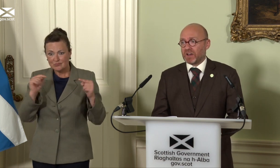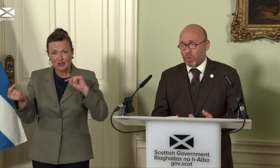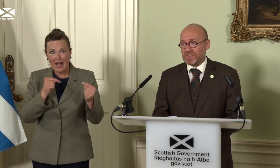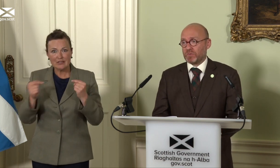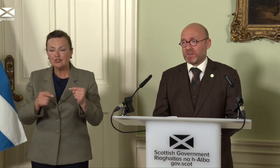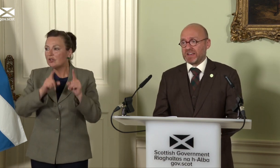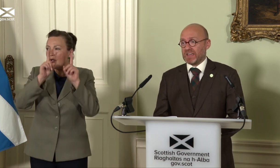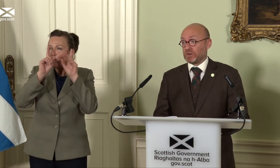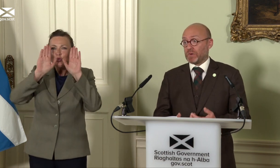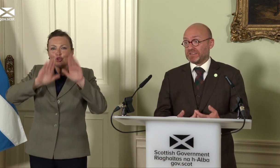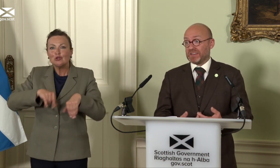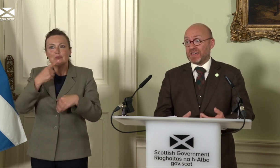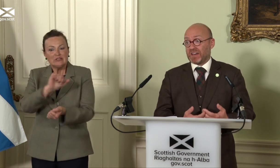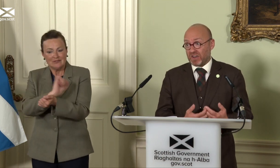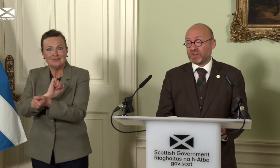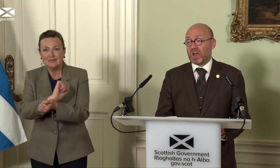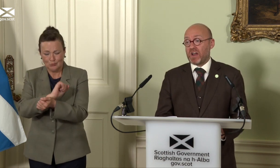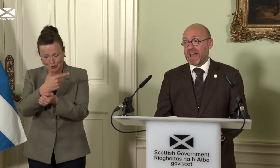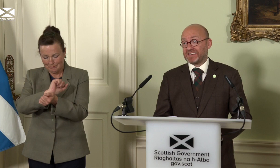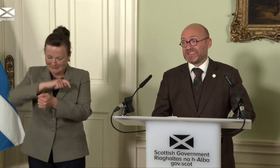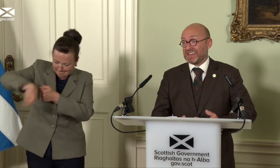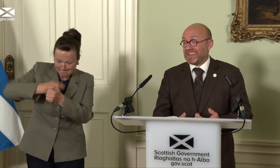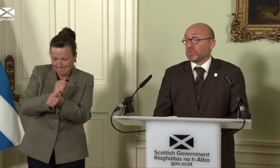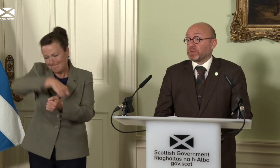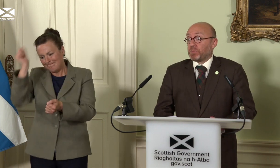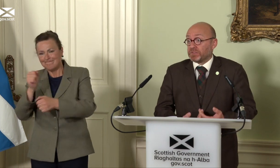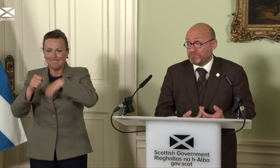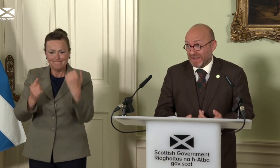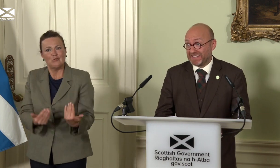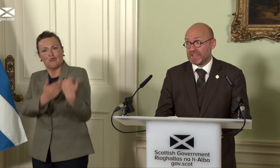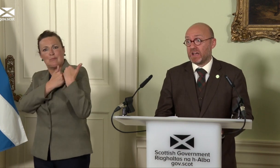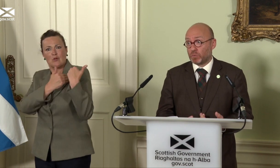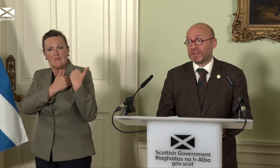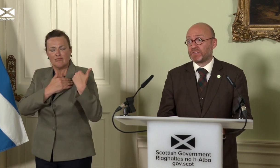Quite the reverse. It's a reason to untie our hands and take the responsibility as well as the